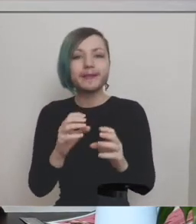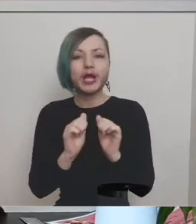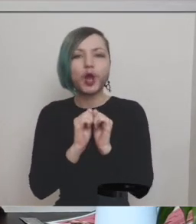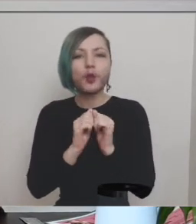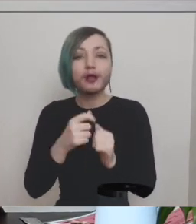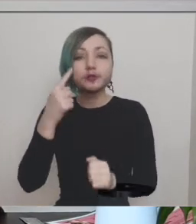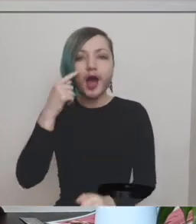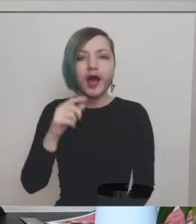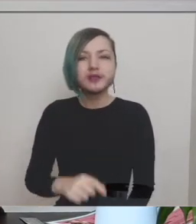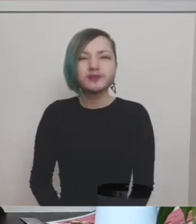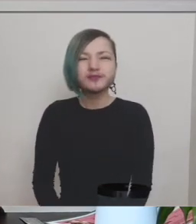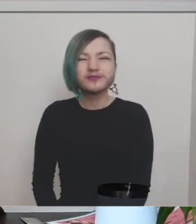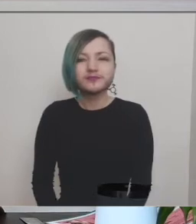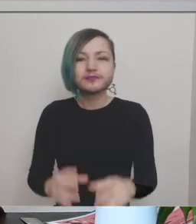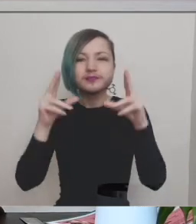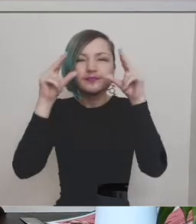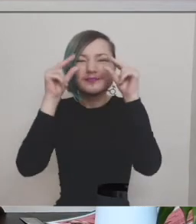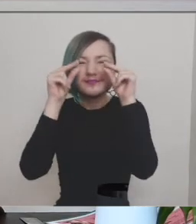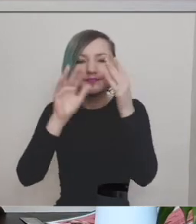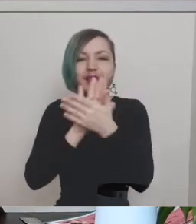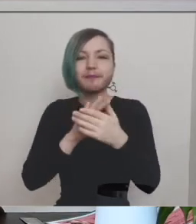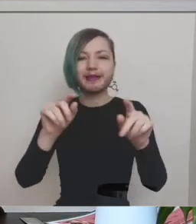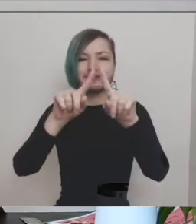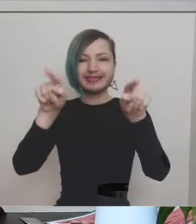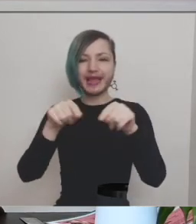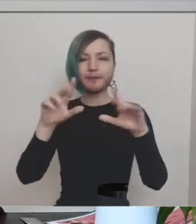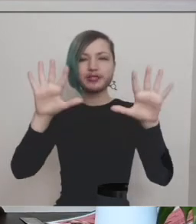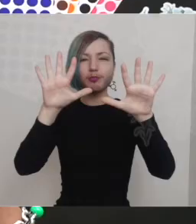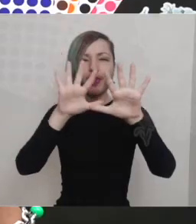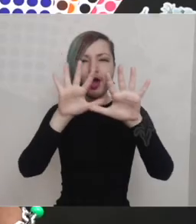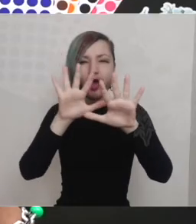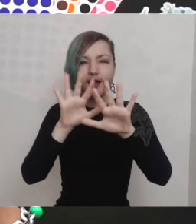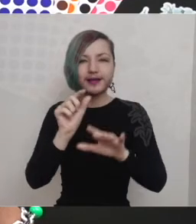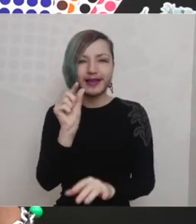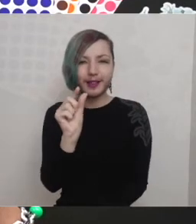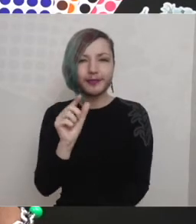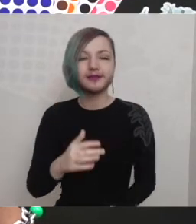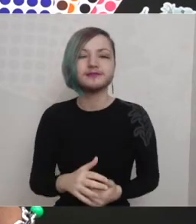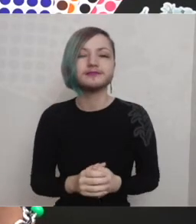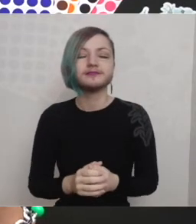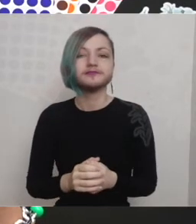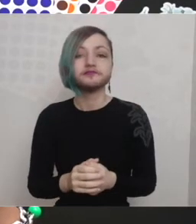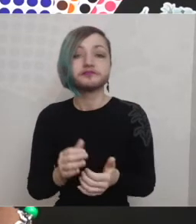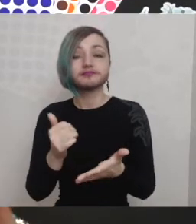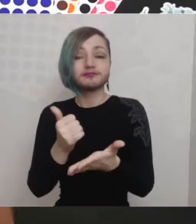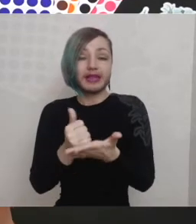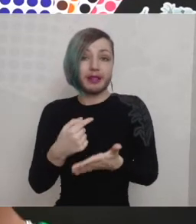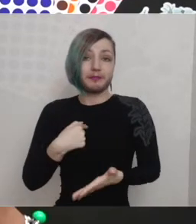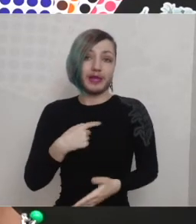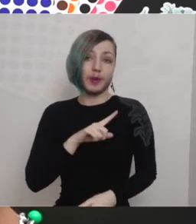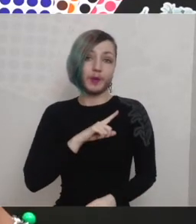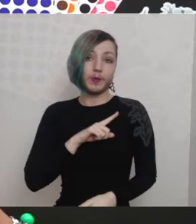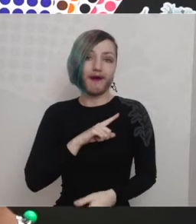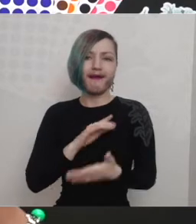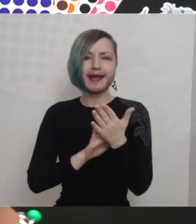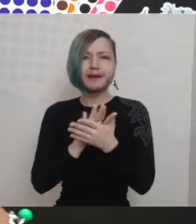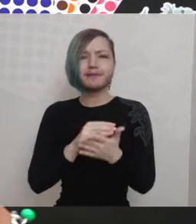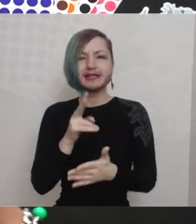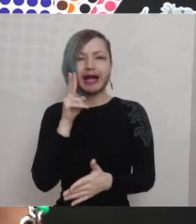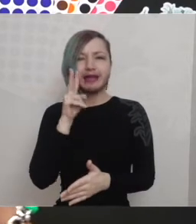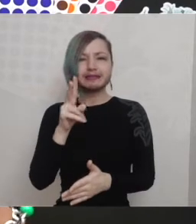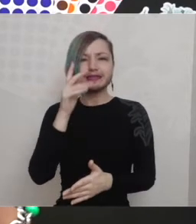so you can get a kind of blurred image it helps me to see which pieces can maybe imitate the